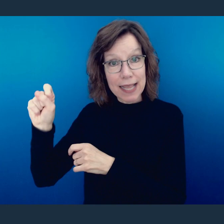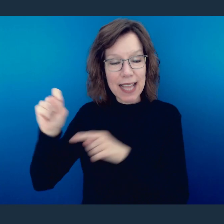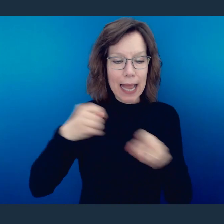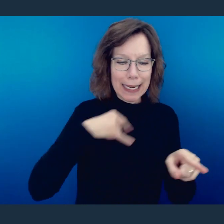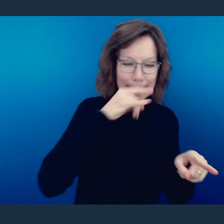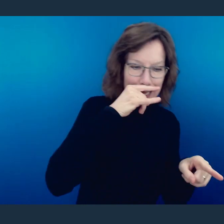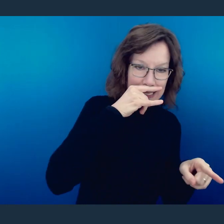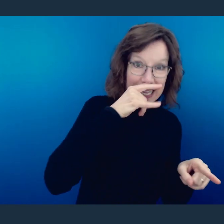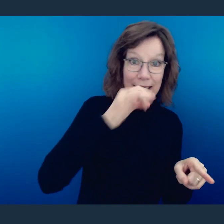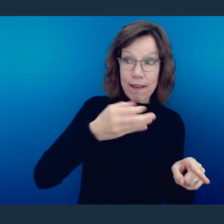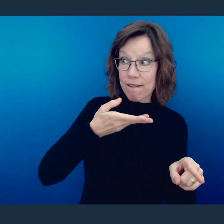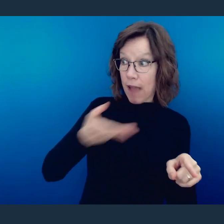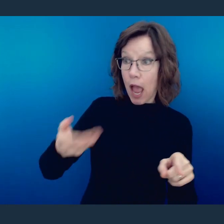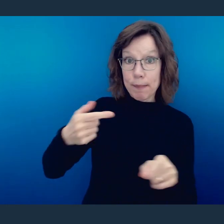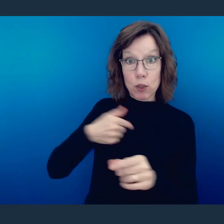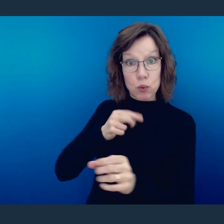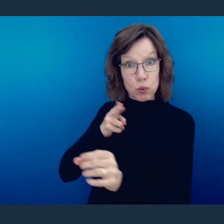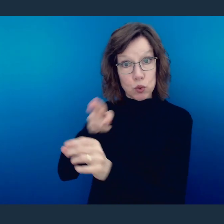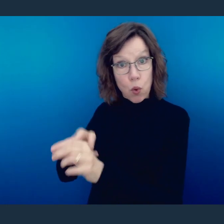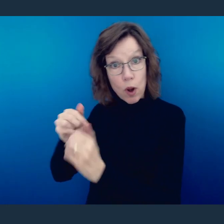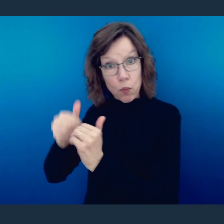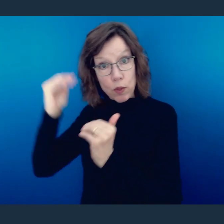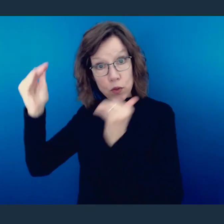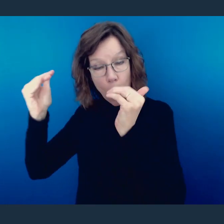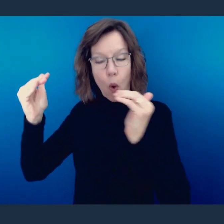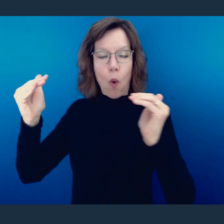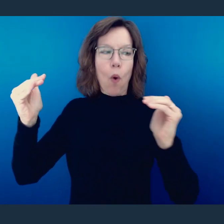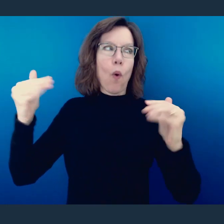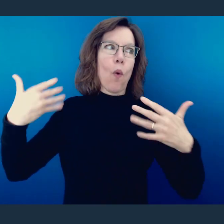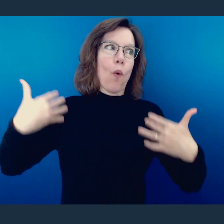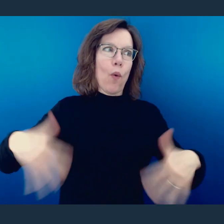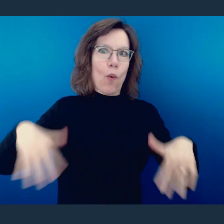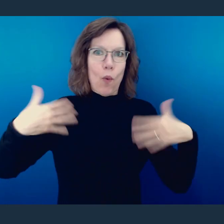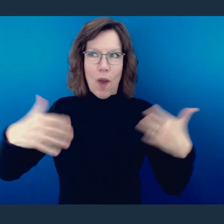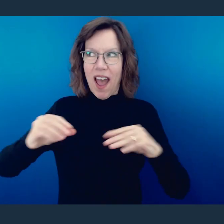got to play at the adult table, you knew you had arrived and knew you had the skills to